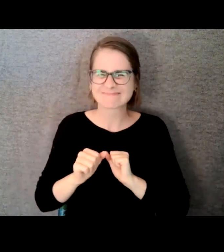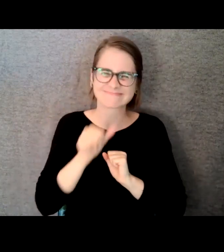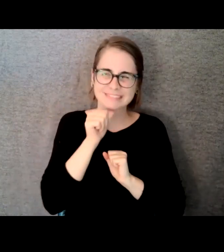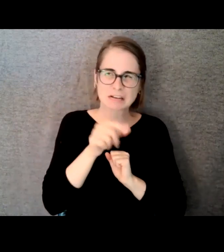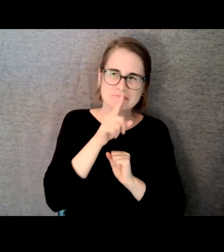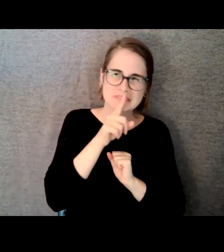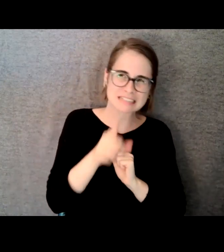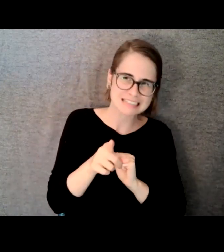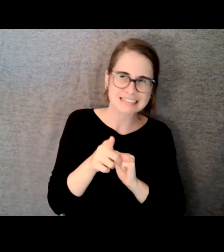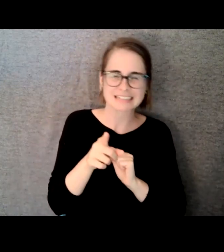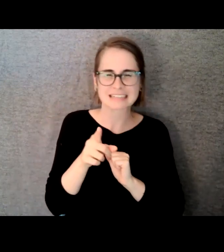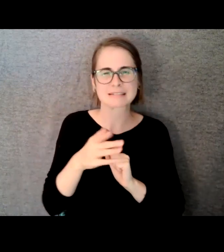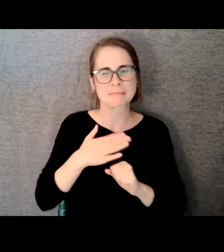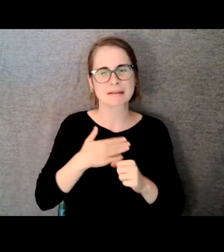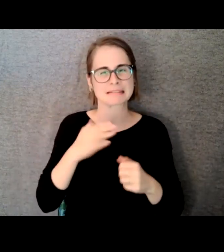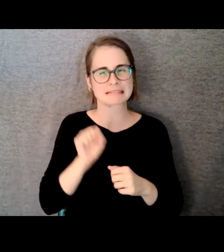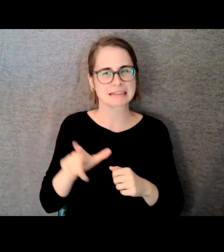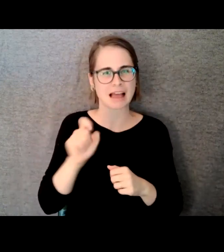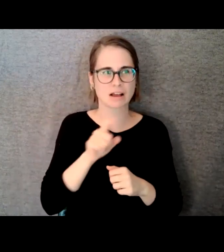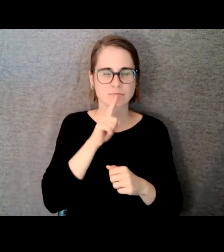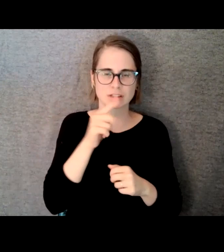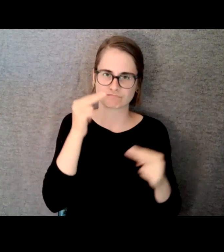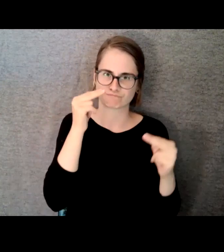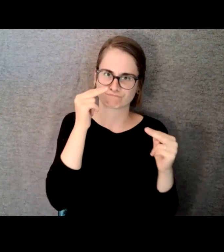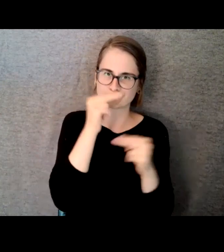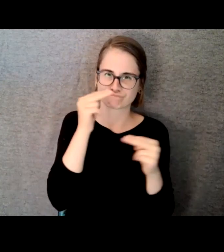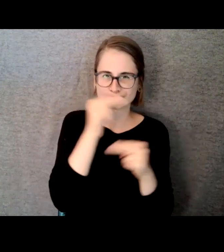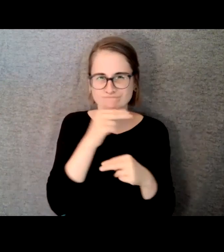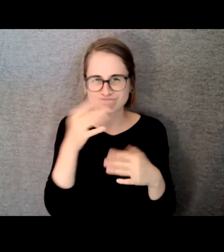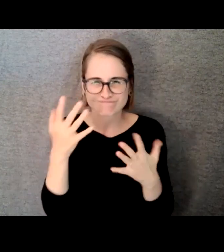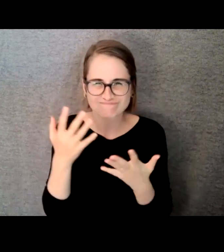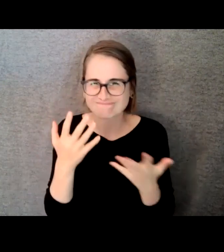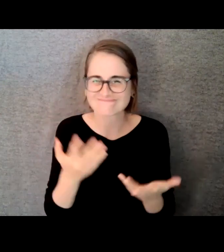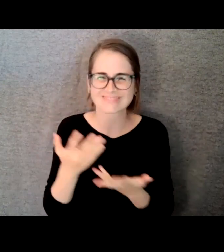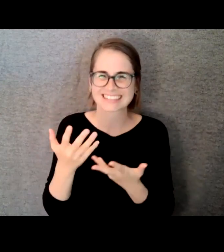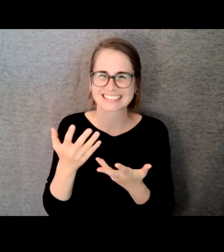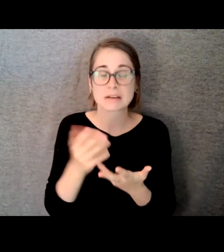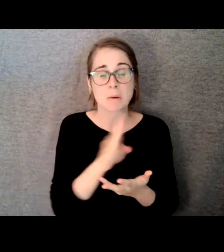it's such a great example and for some reason it's just not done very often so I sent it